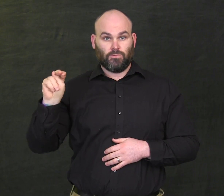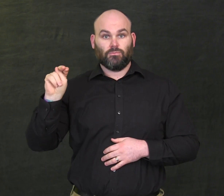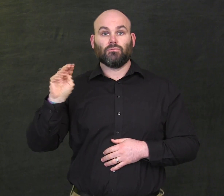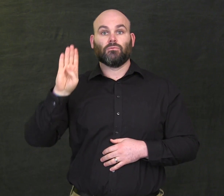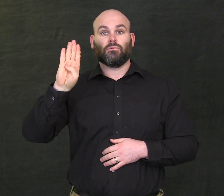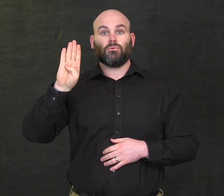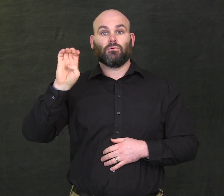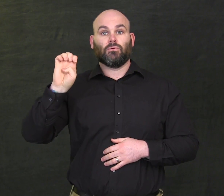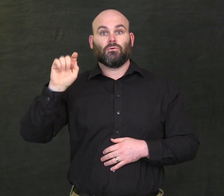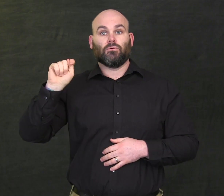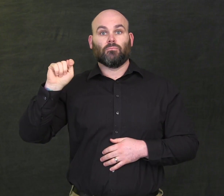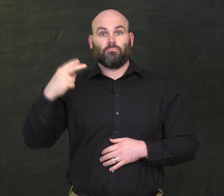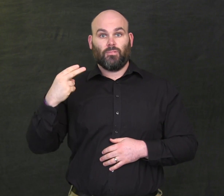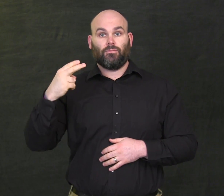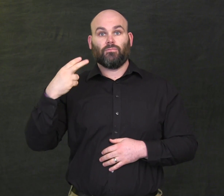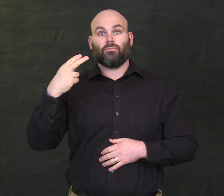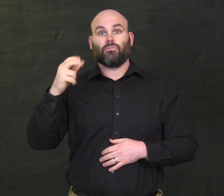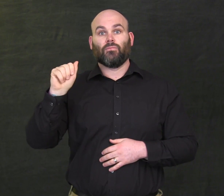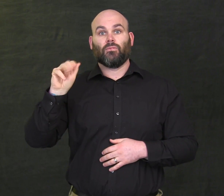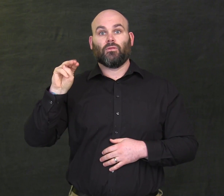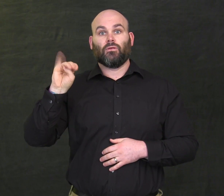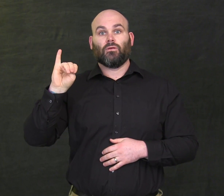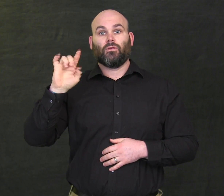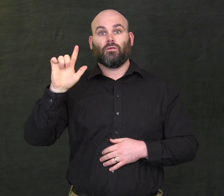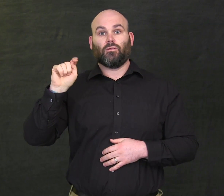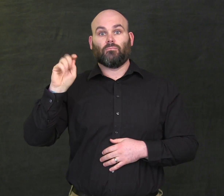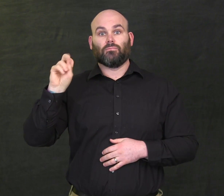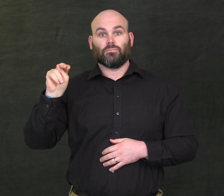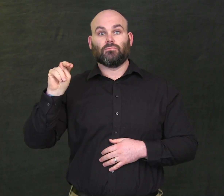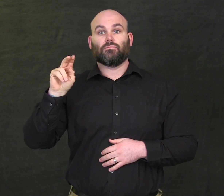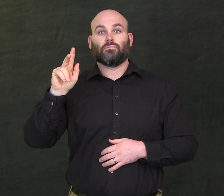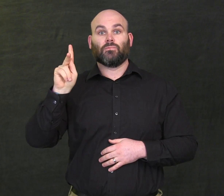Beth Hamilton,